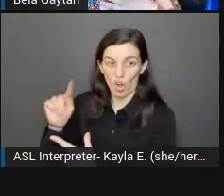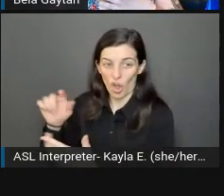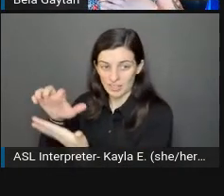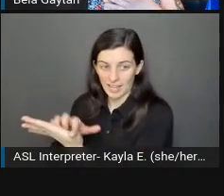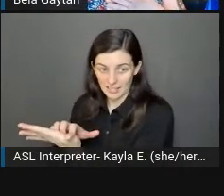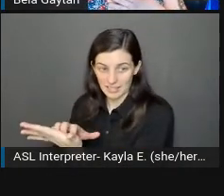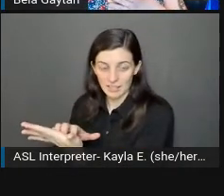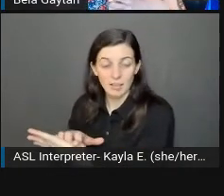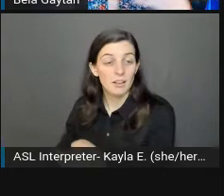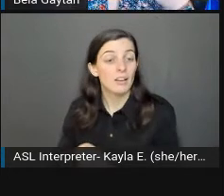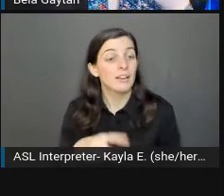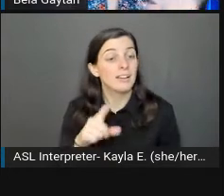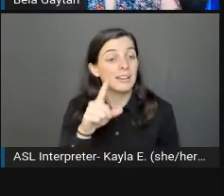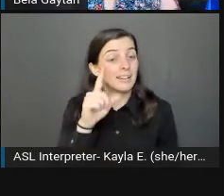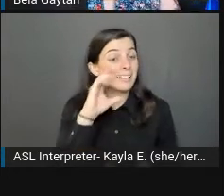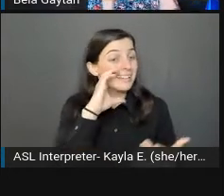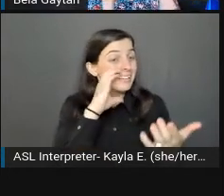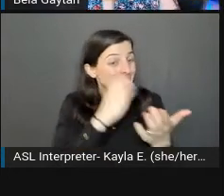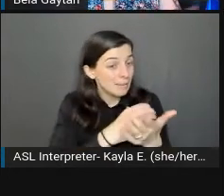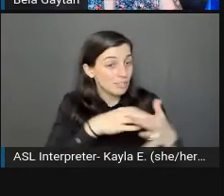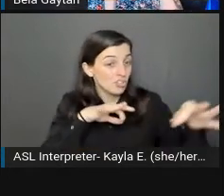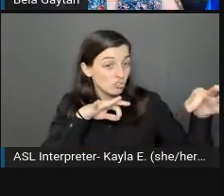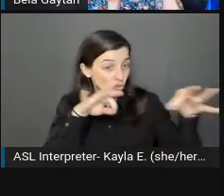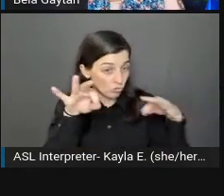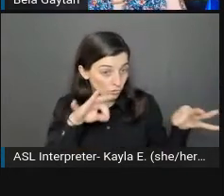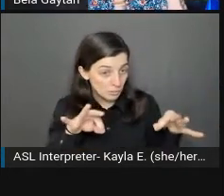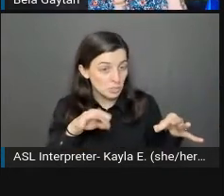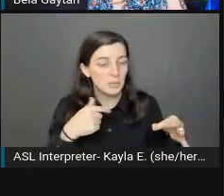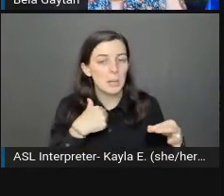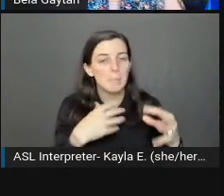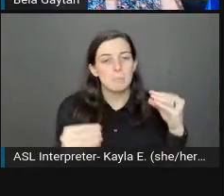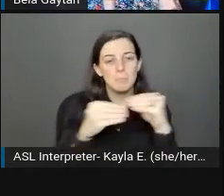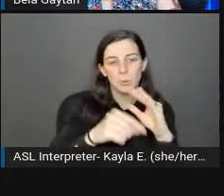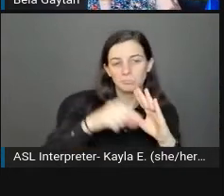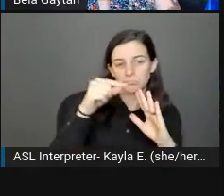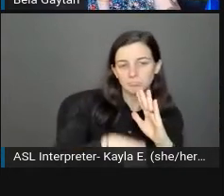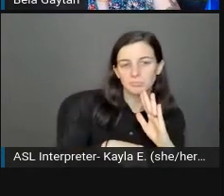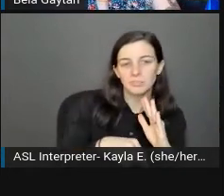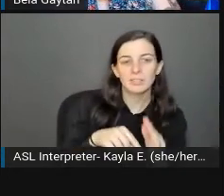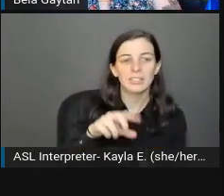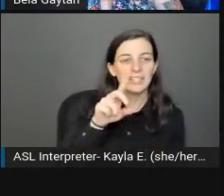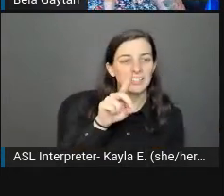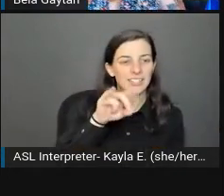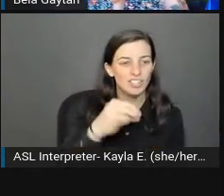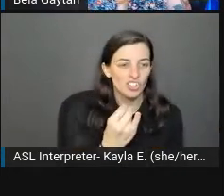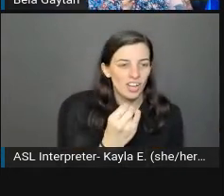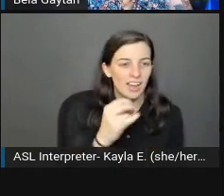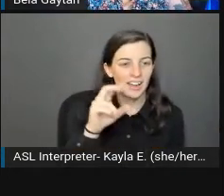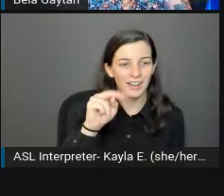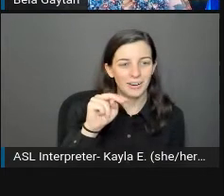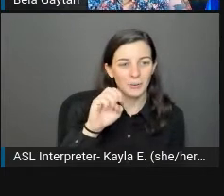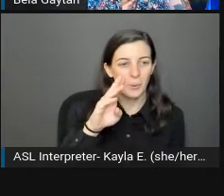and I would say, "This is DJ Norby," as he likes to be called because he loves rap.